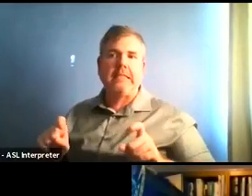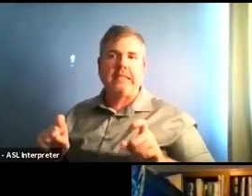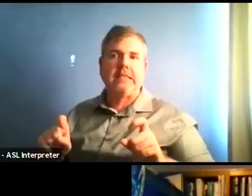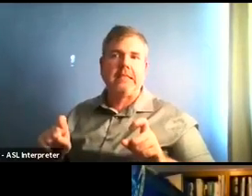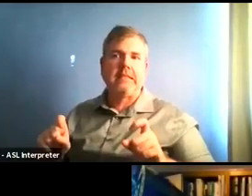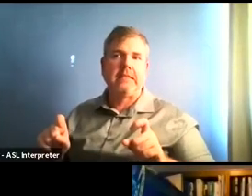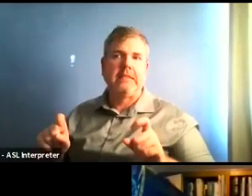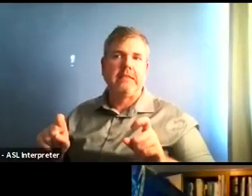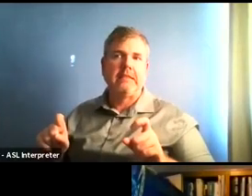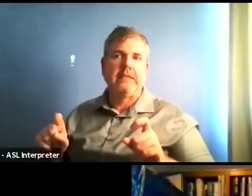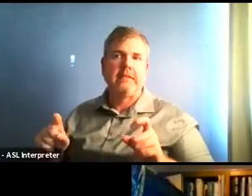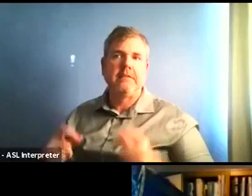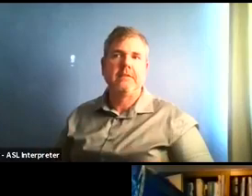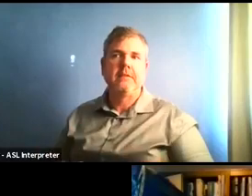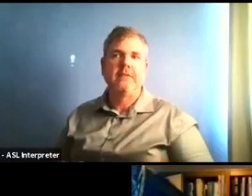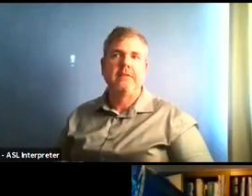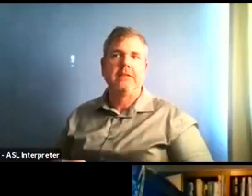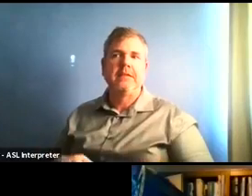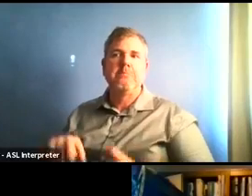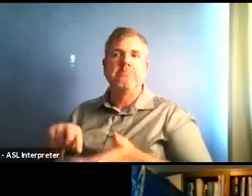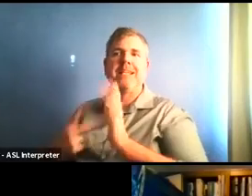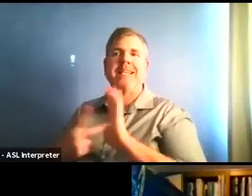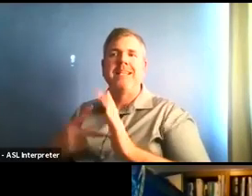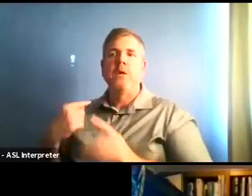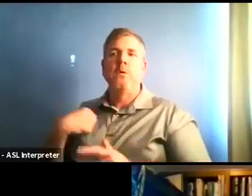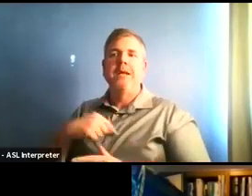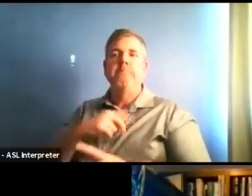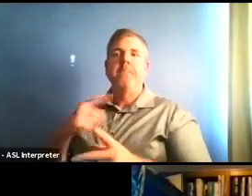rate by one point something and would increase our case rate.